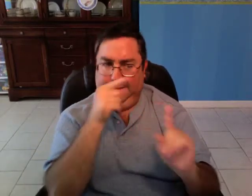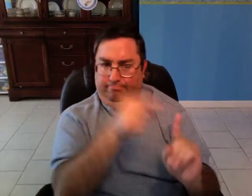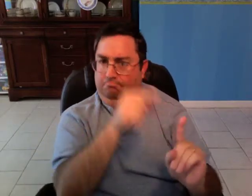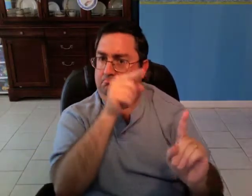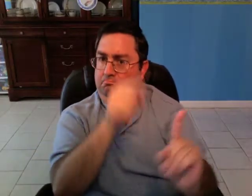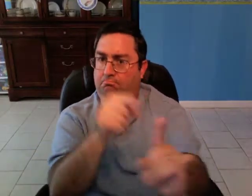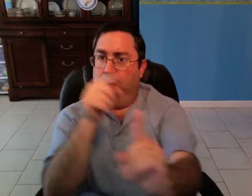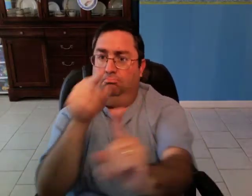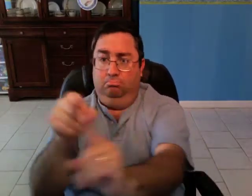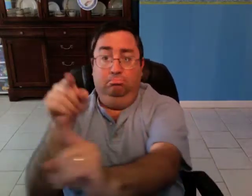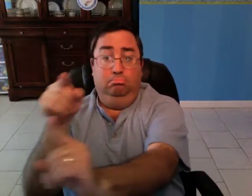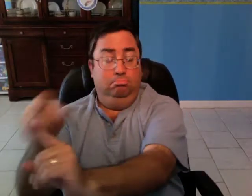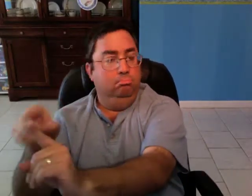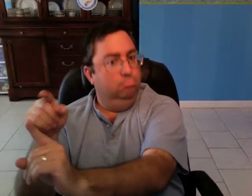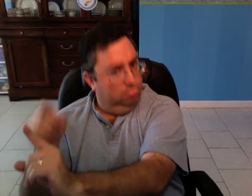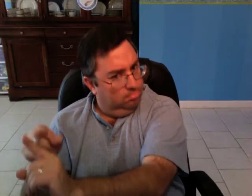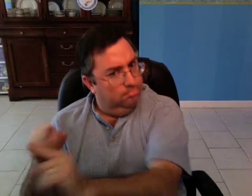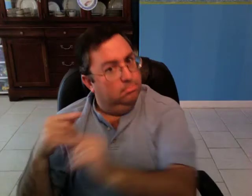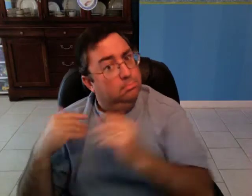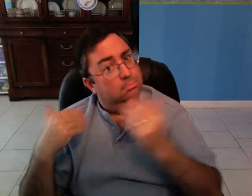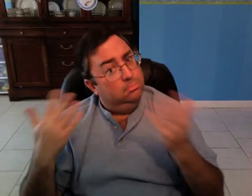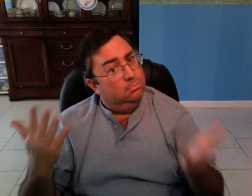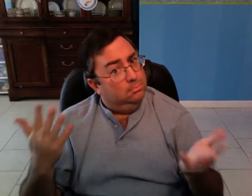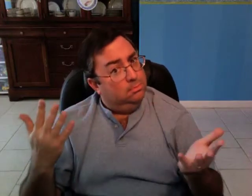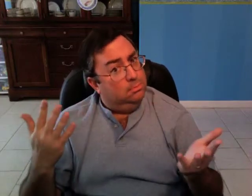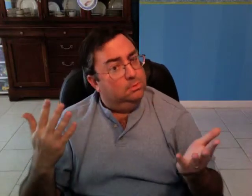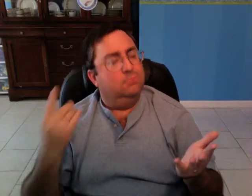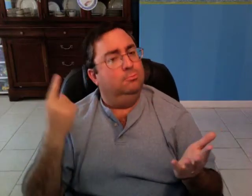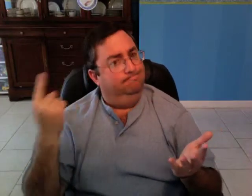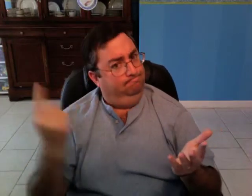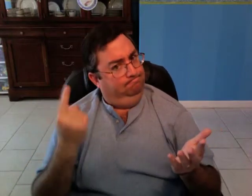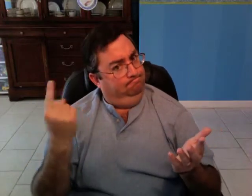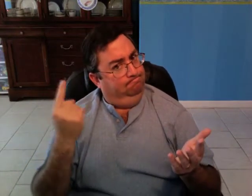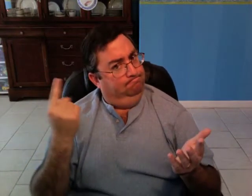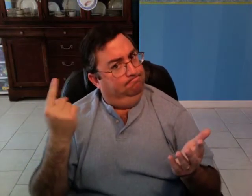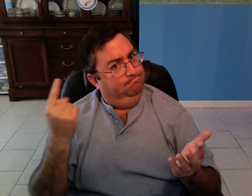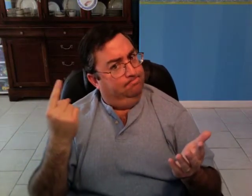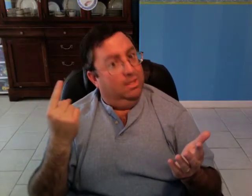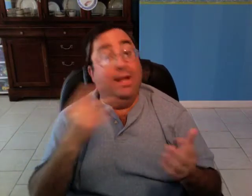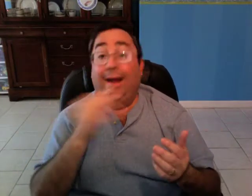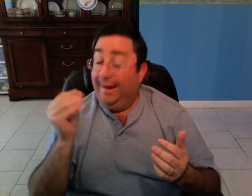in each one of them. There's something to it.